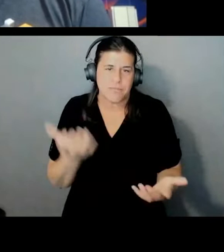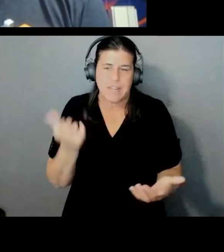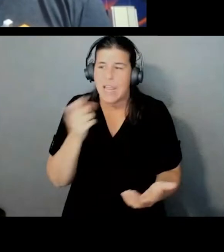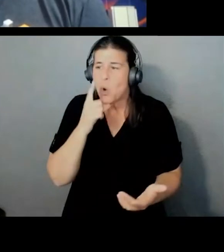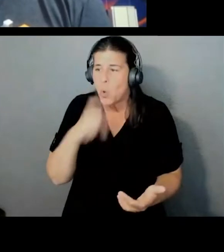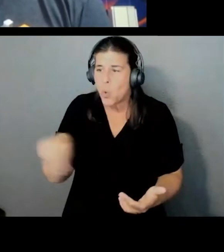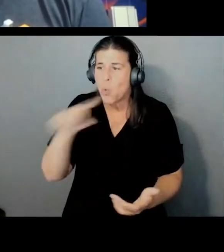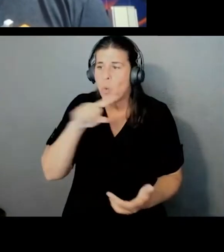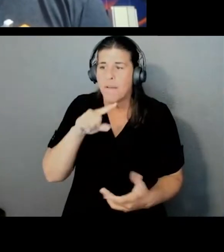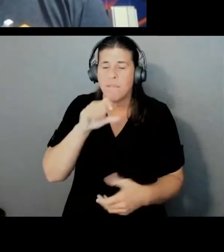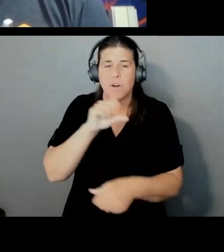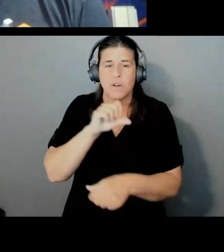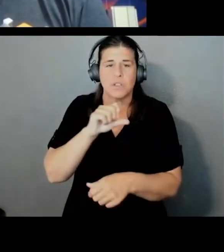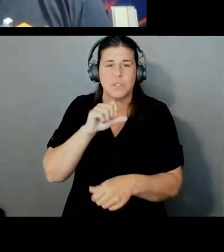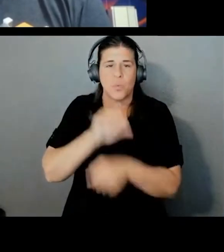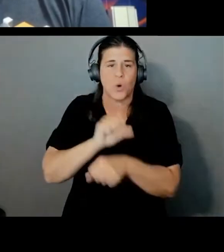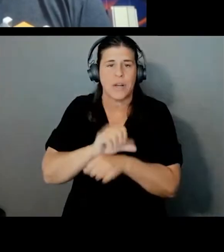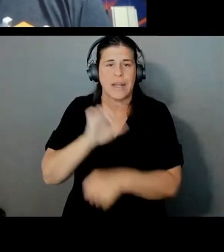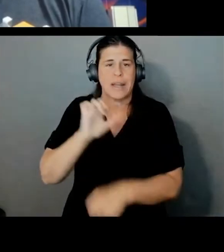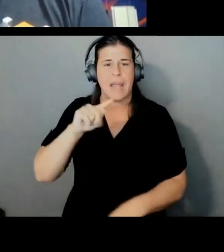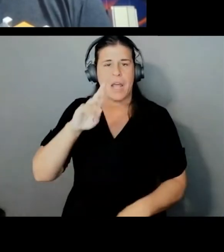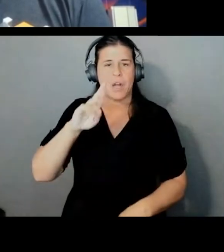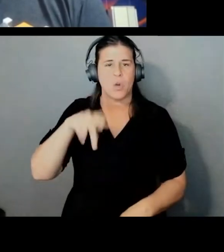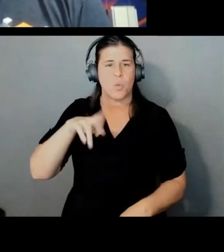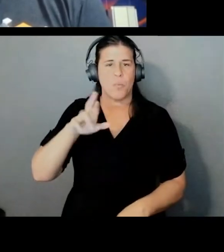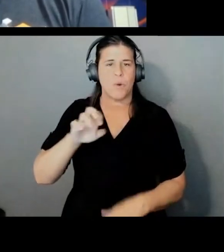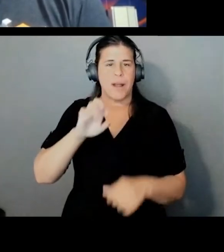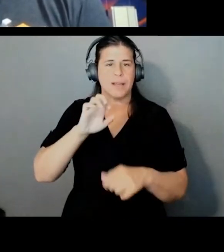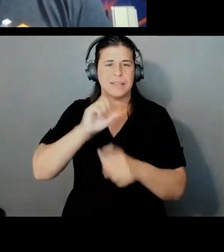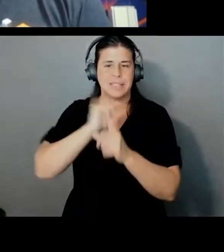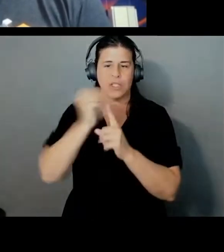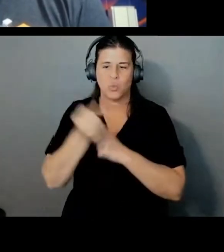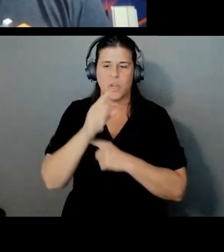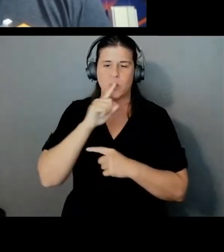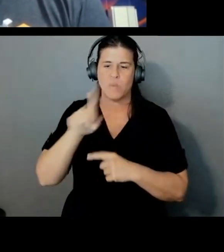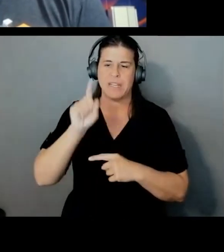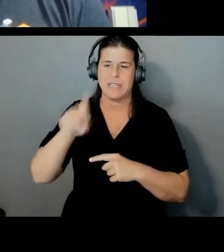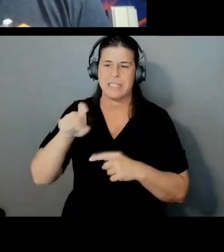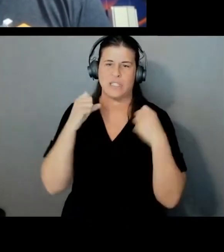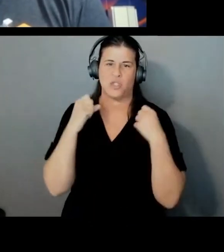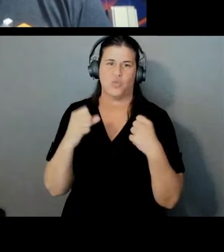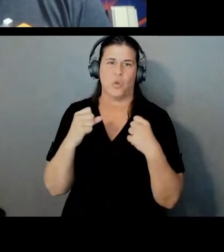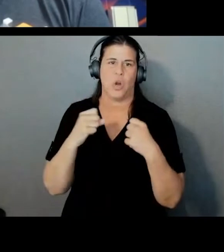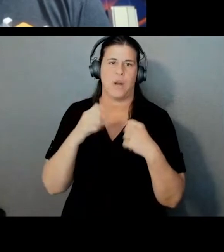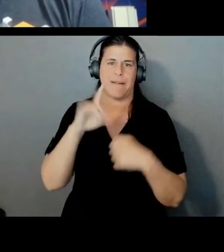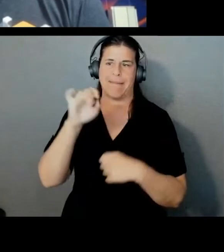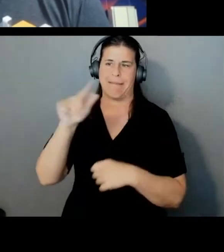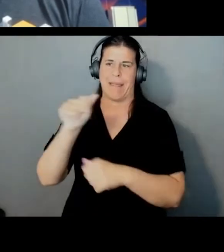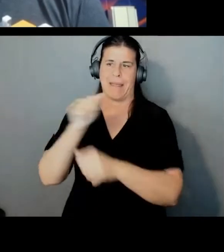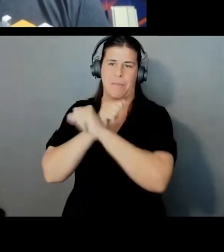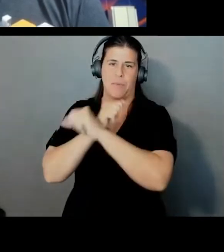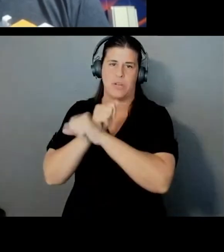that needs real, strong data protection. That's what Wickr's all about.